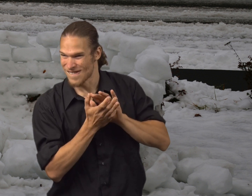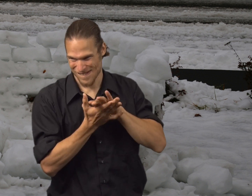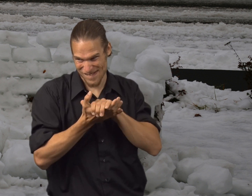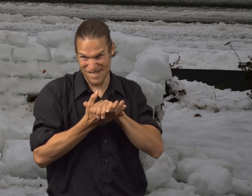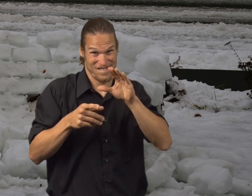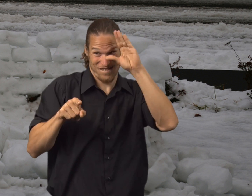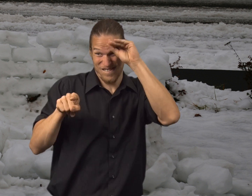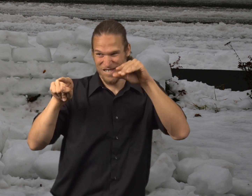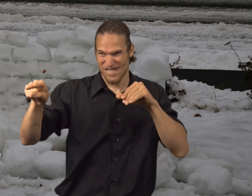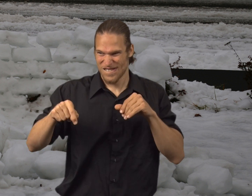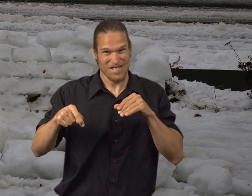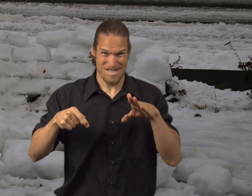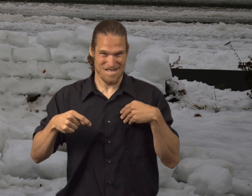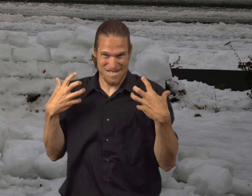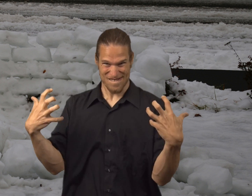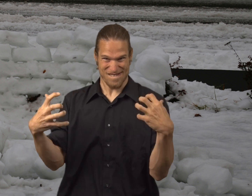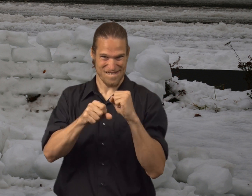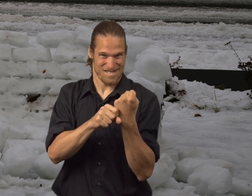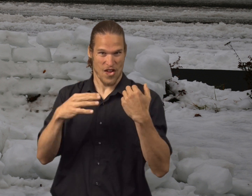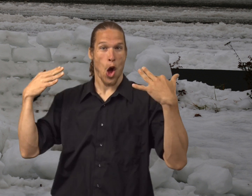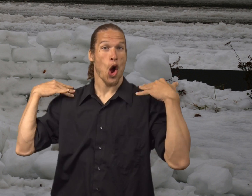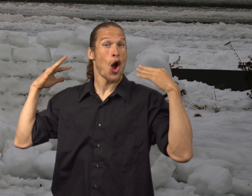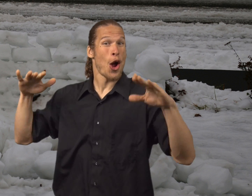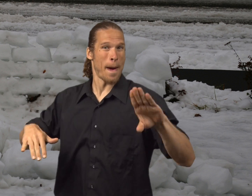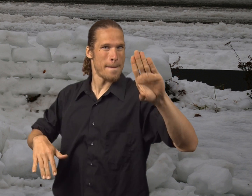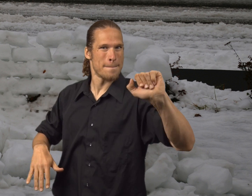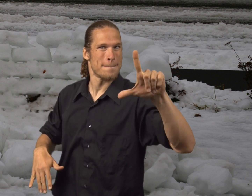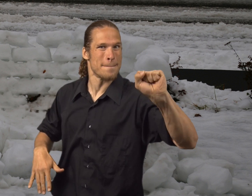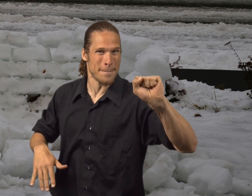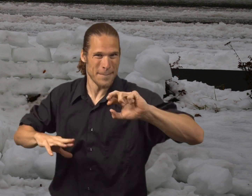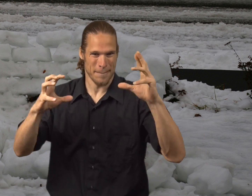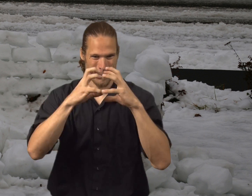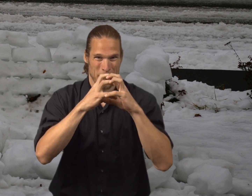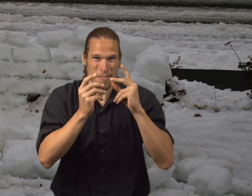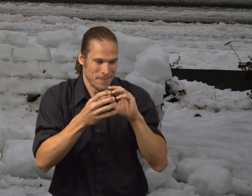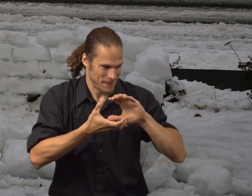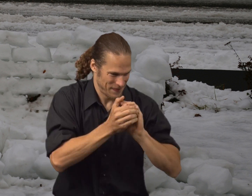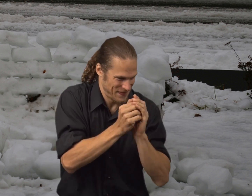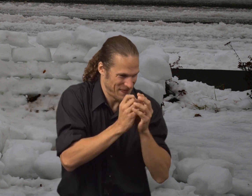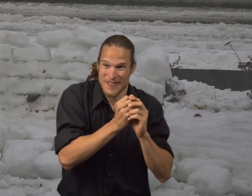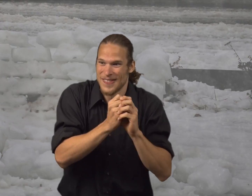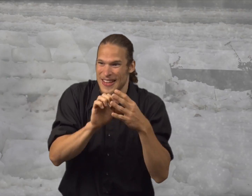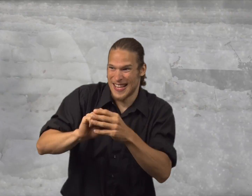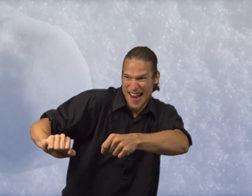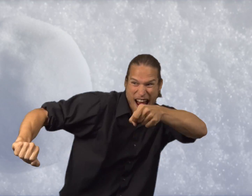And the little mouse was at the very top. And he decides to make snowballs to throw at the boy.